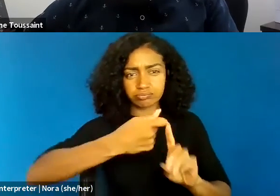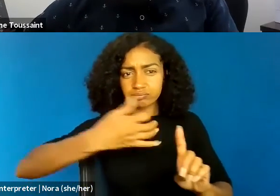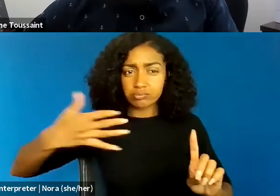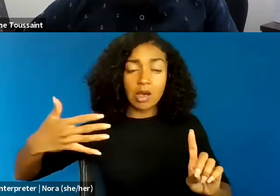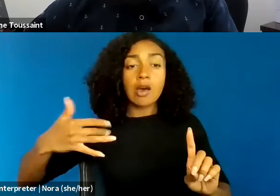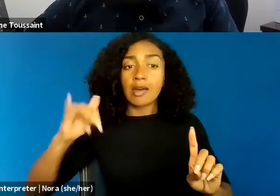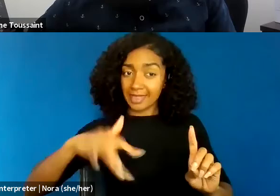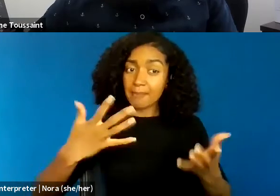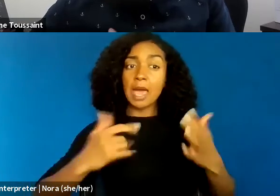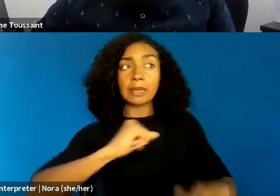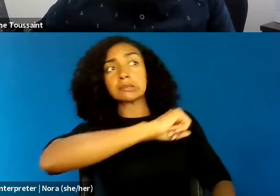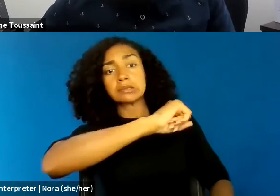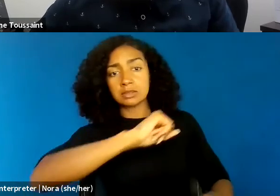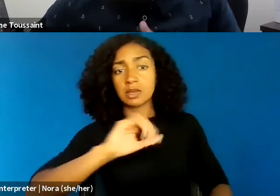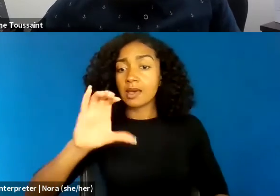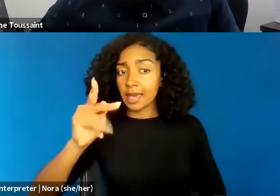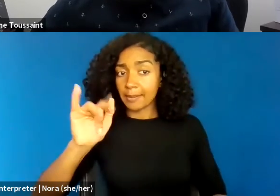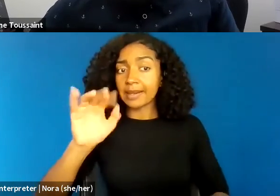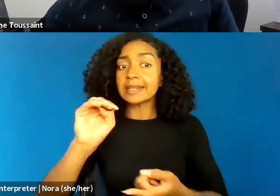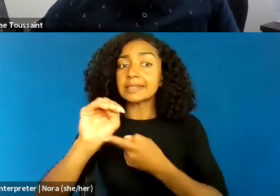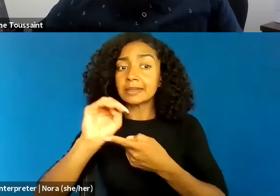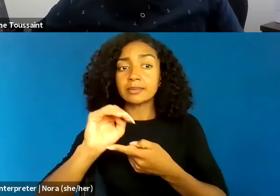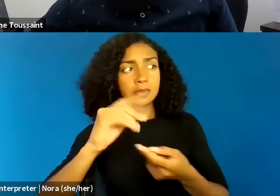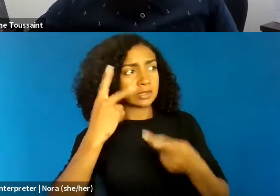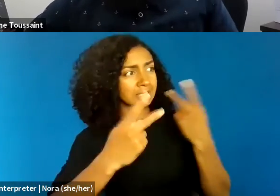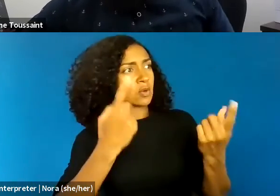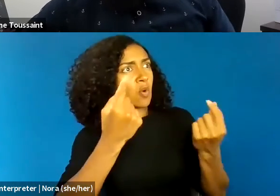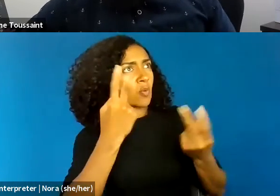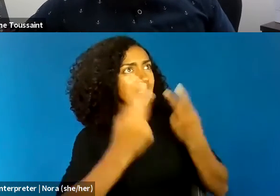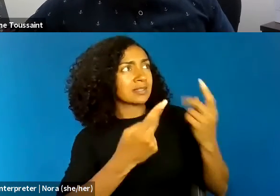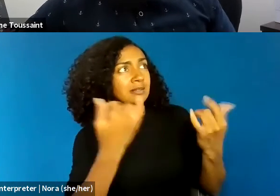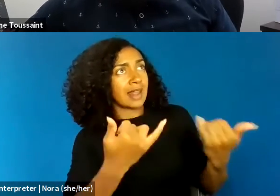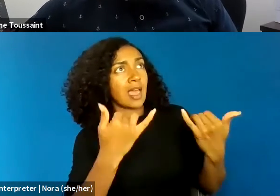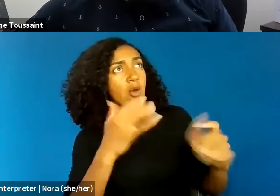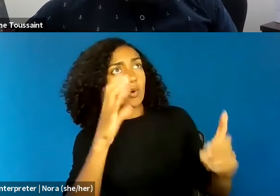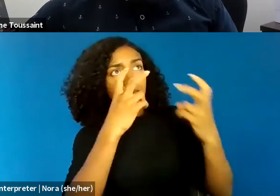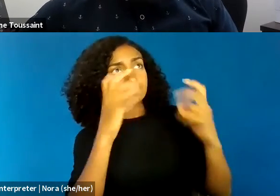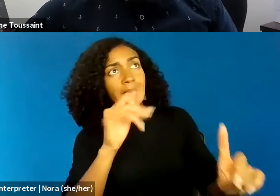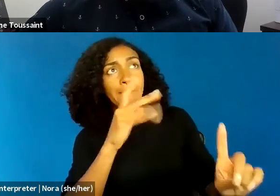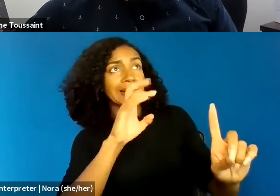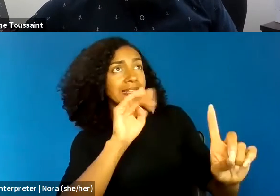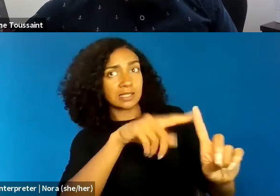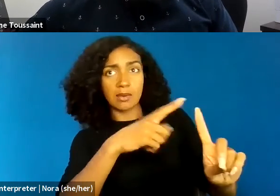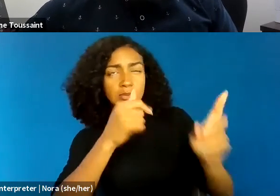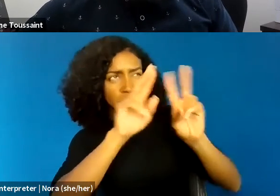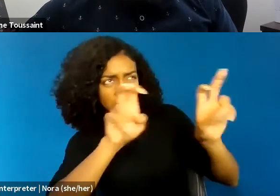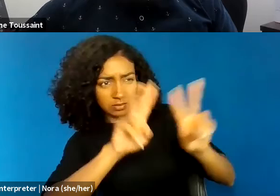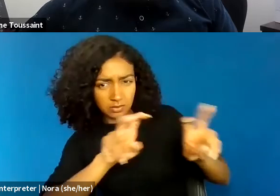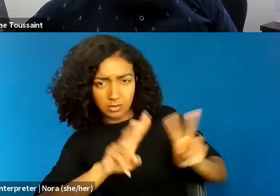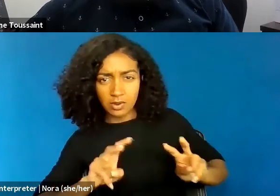so to speak, right? And think about the ways that capitalism as we know it, perpetuates what many would call